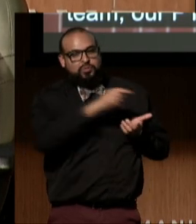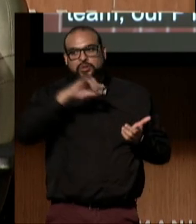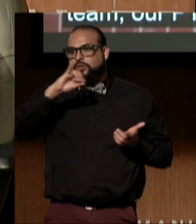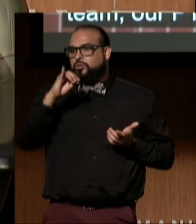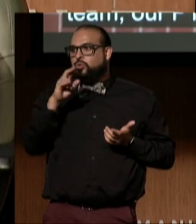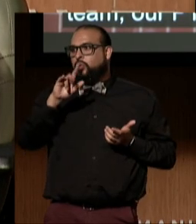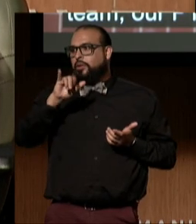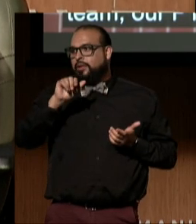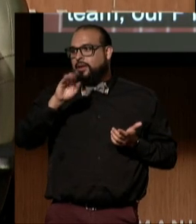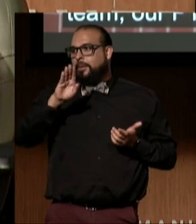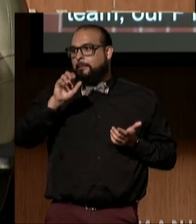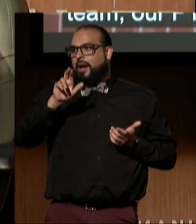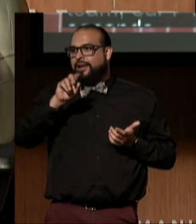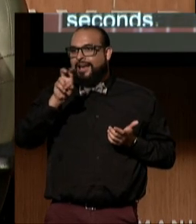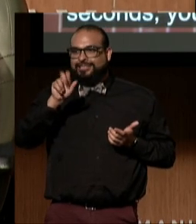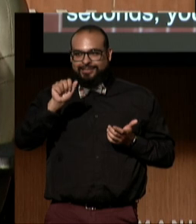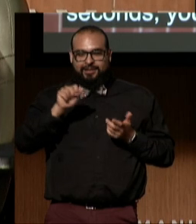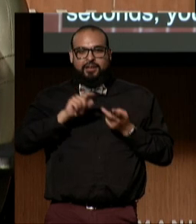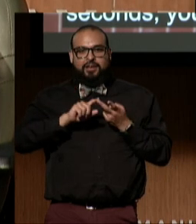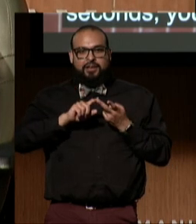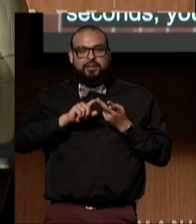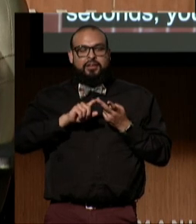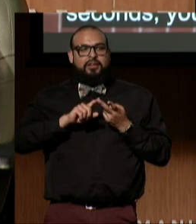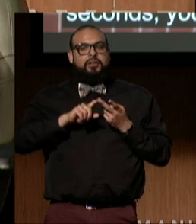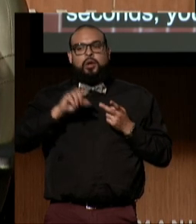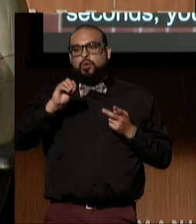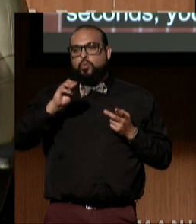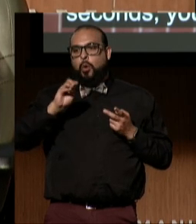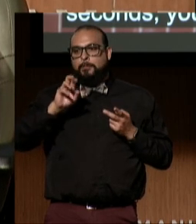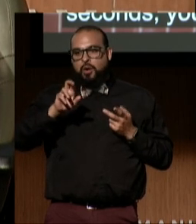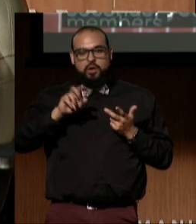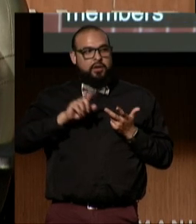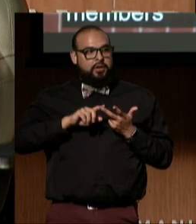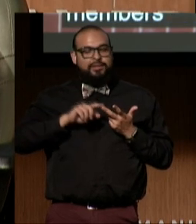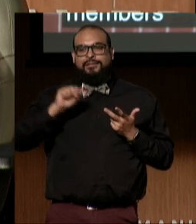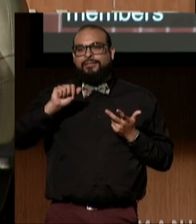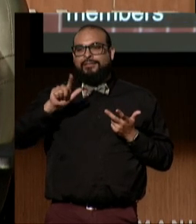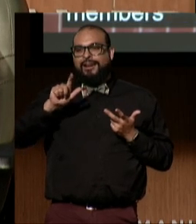and family members Omar and Alandra Perez,